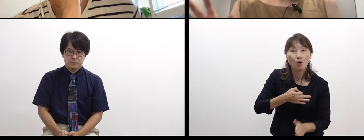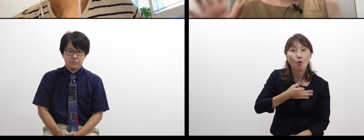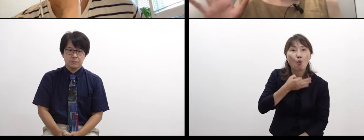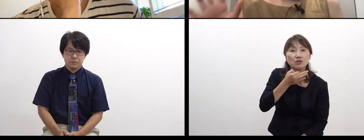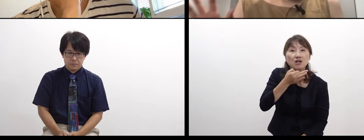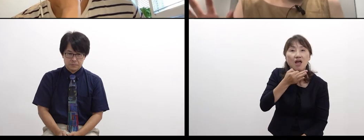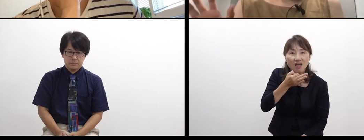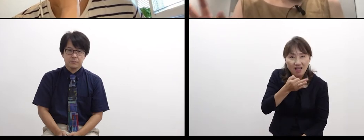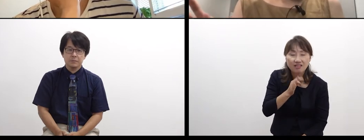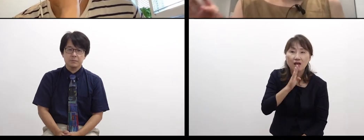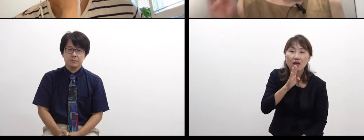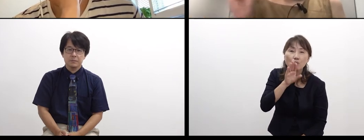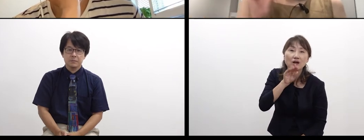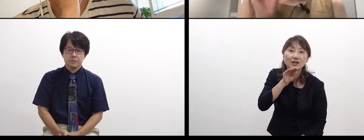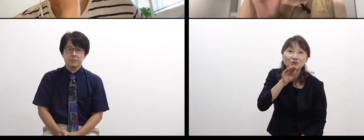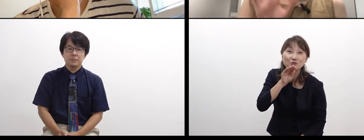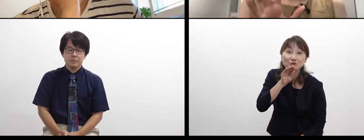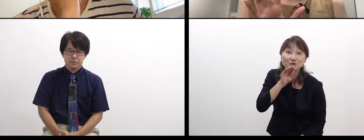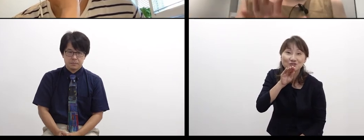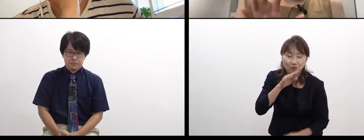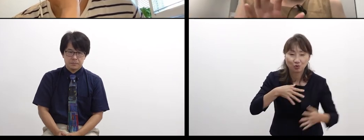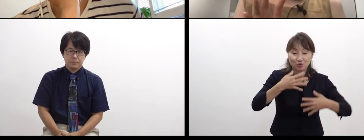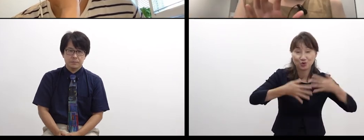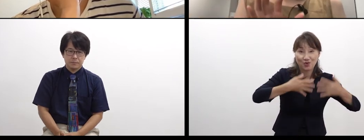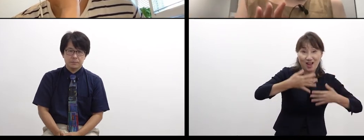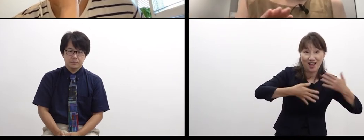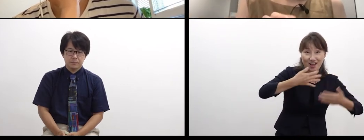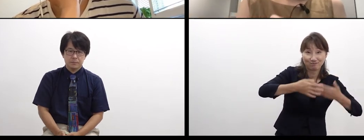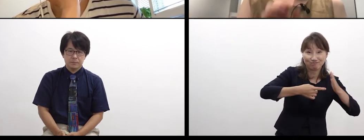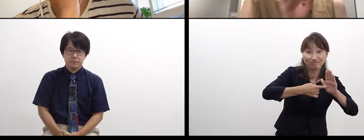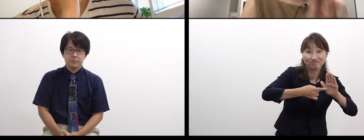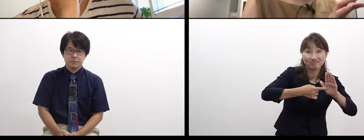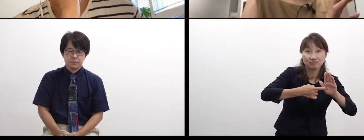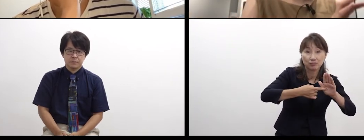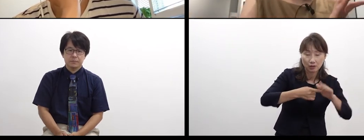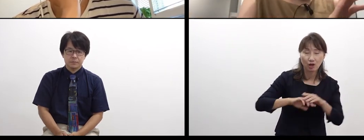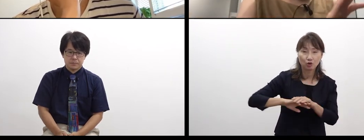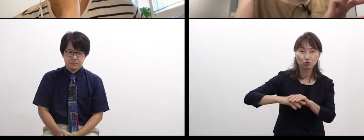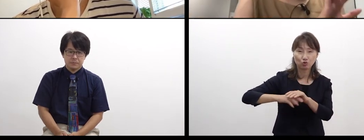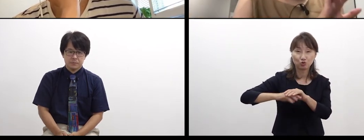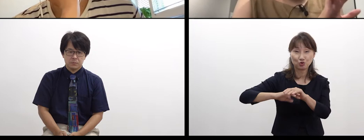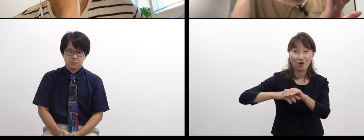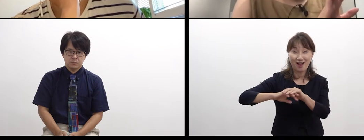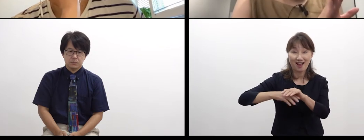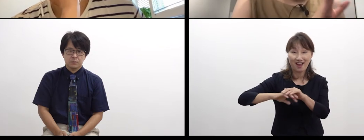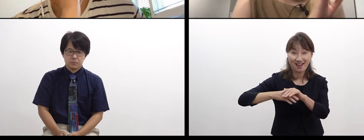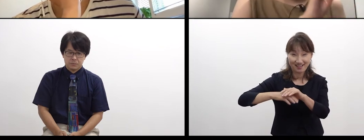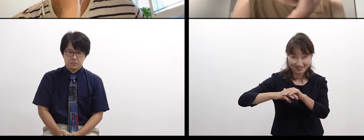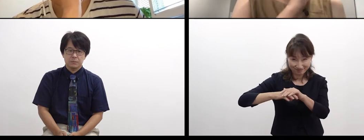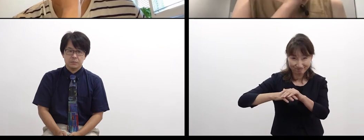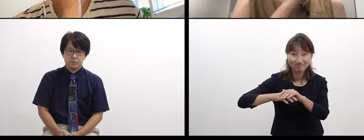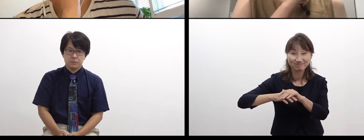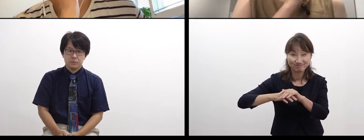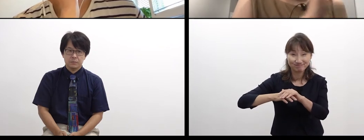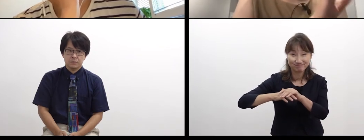in a face-to-face space,